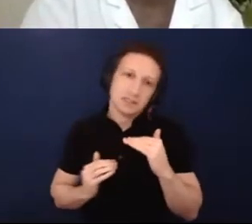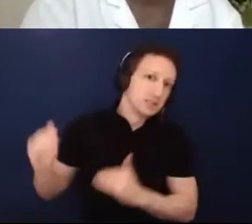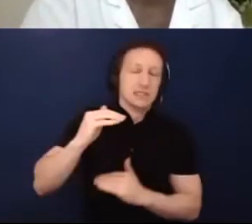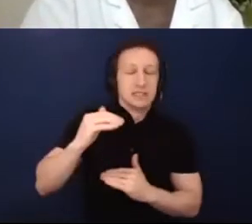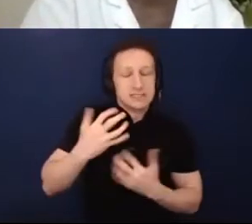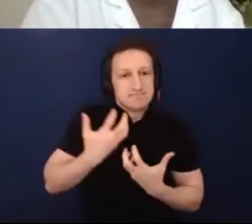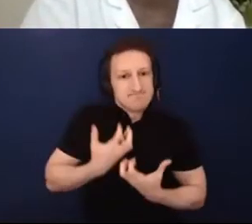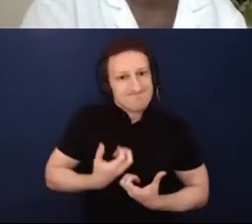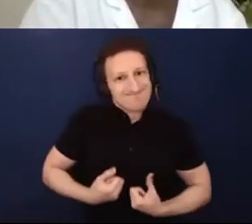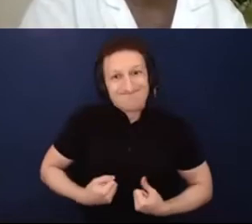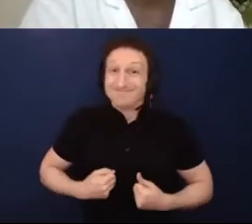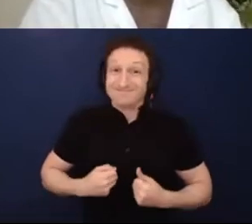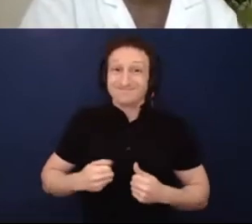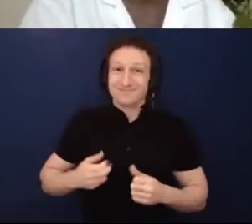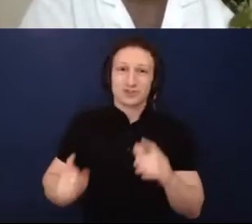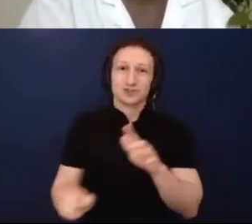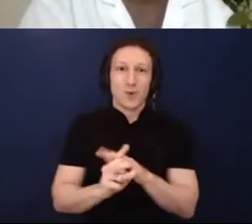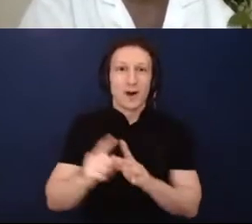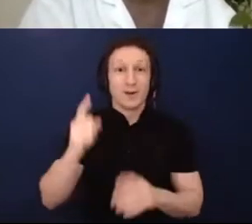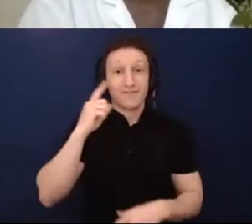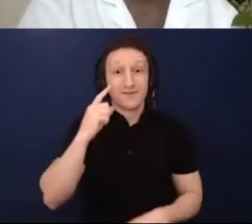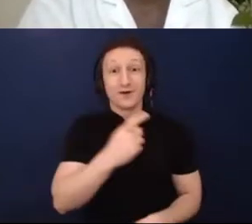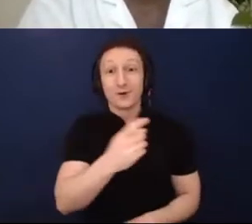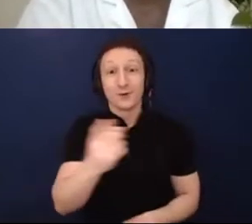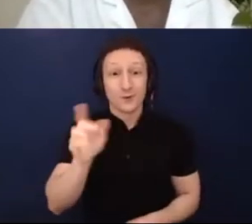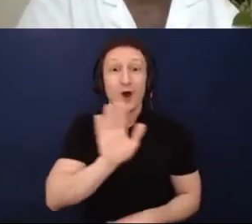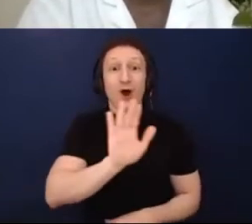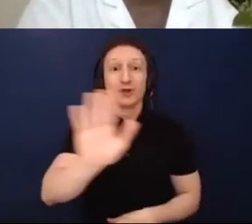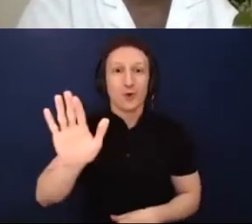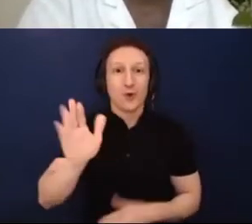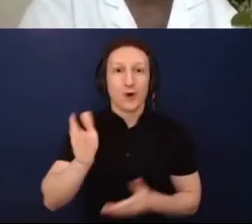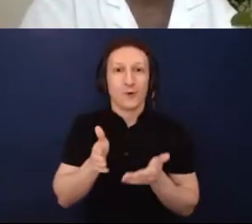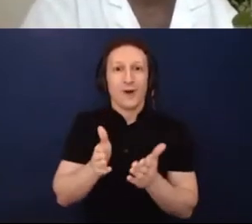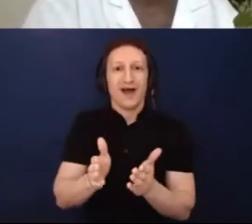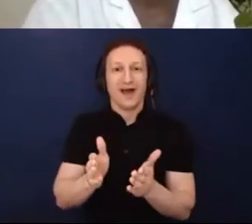there's something that's very revealing of what it means to be an